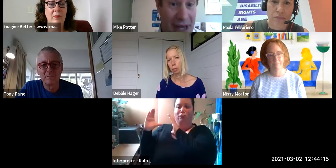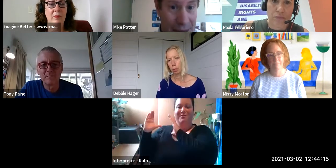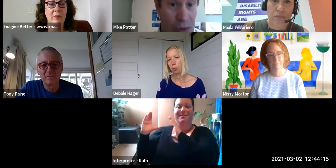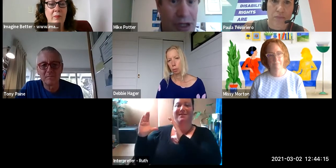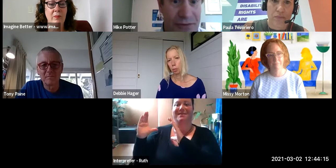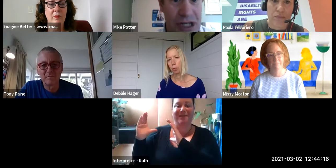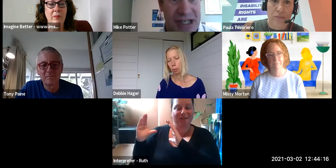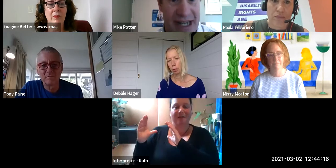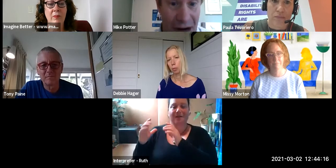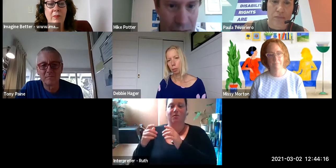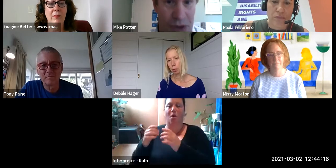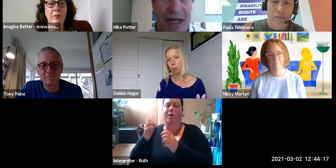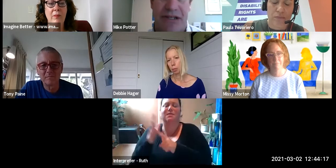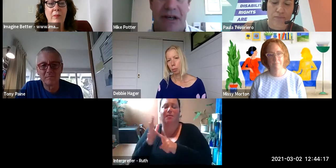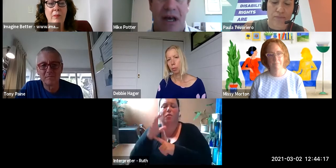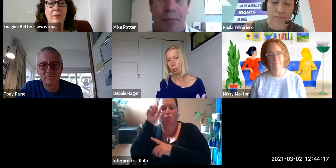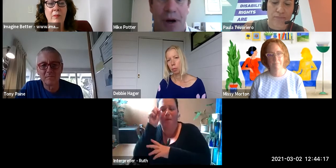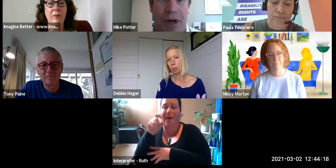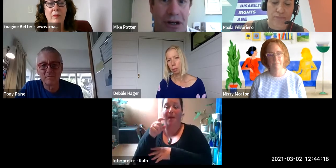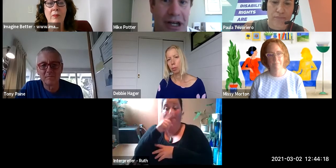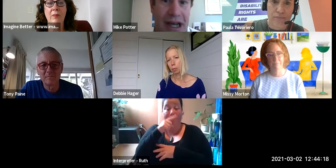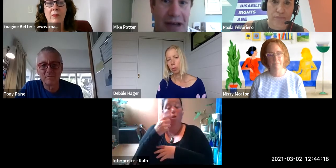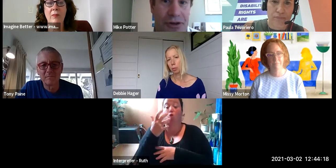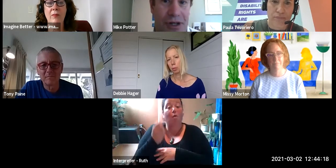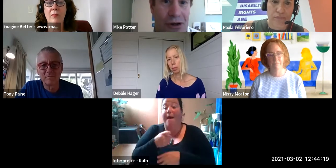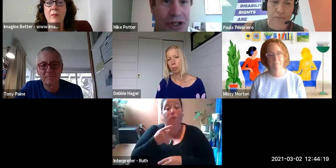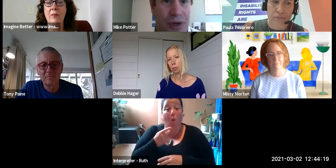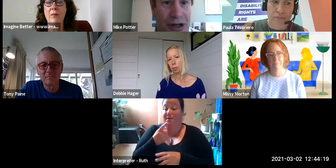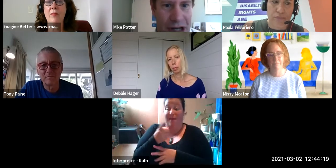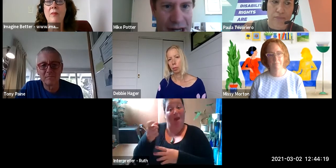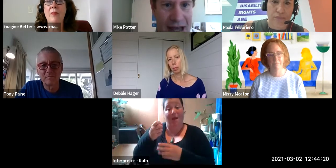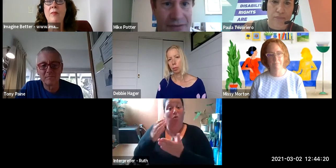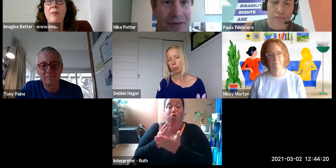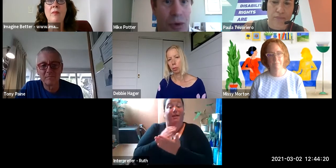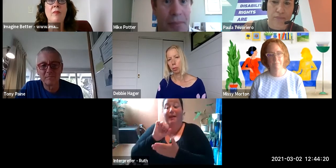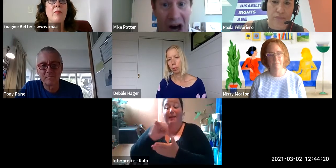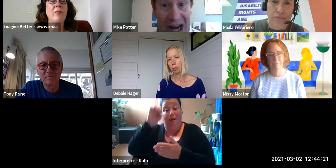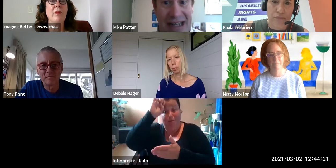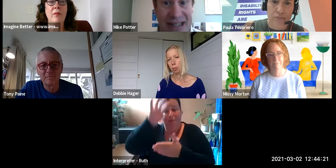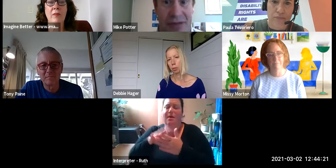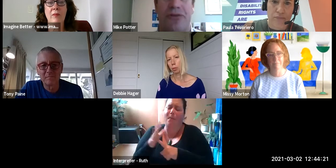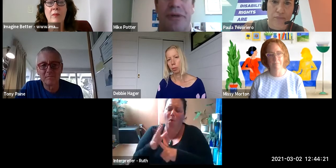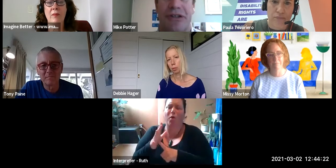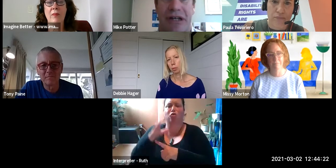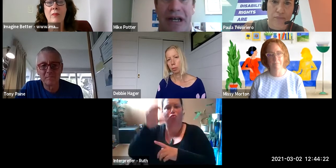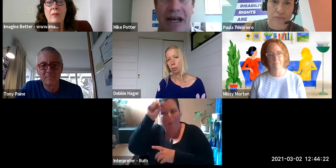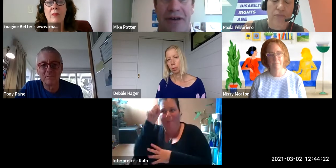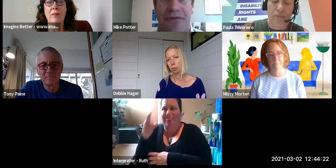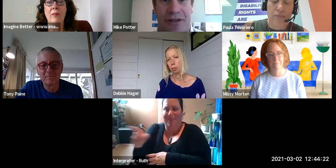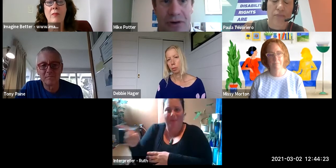support each other because nothing happens quickly. Which is an important attribute I think for an advocate maybe not the crying, the other bit. Sometimes they're crying and somebody said this before but i just wanted to reiterate it, is that it's a growing process. Isn't it that's what we've learned through these other movements is that we start in one place and we learn strategies, we learn more about the issues, we learn more about how we address the issues. We get more sophisticated in what we do and then we realise we're at a dead-end and we